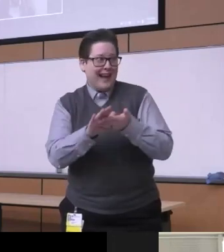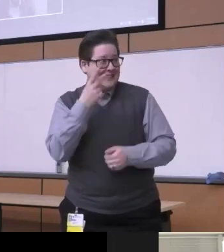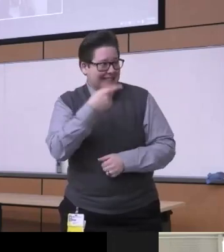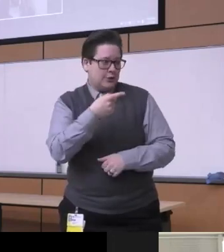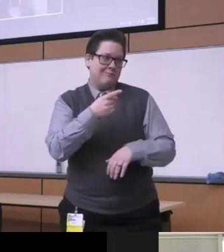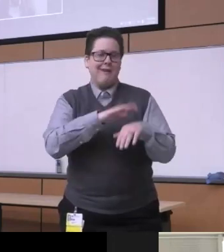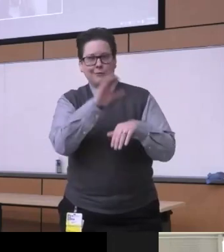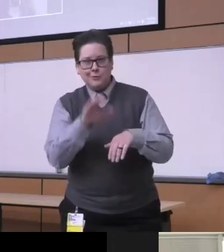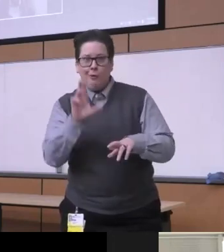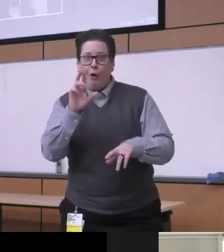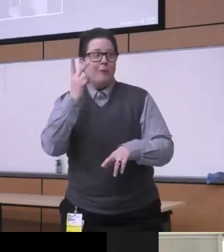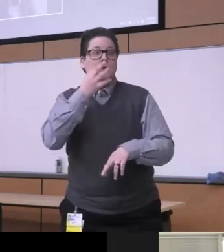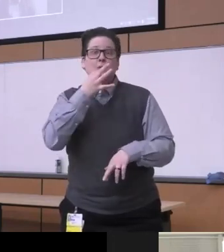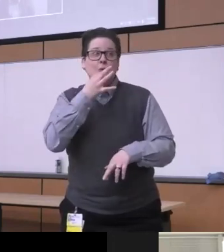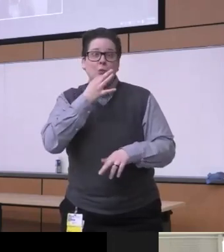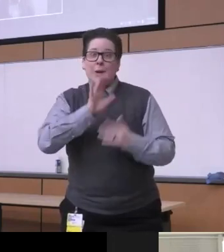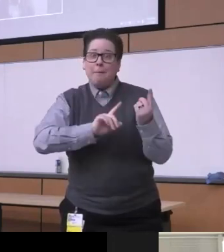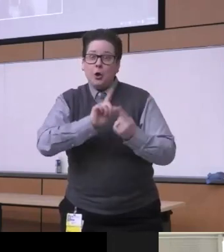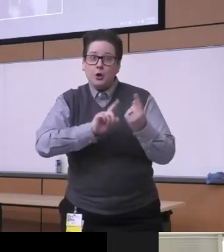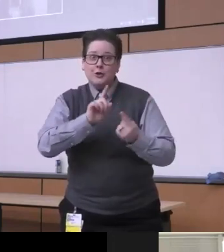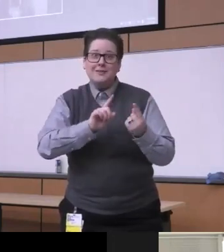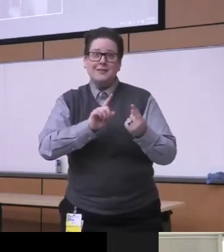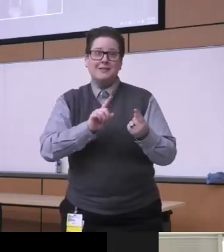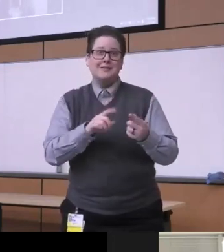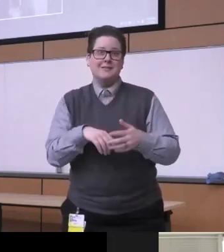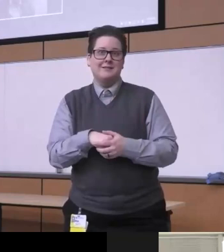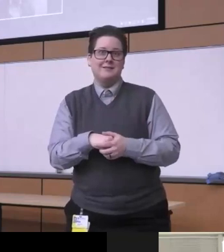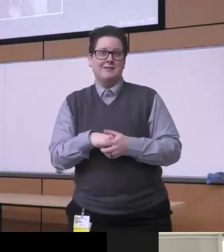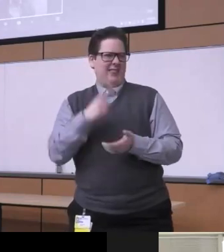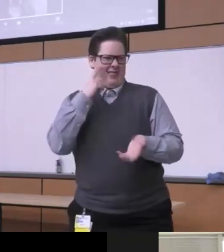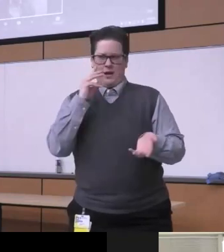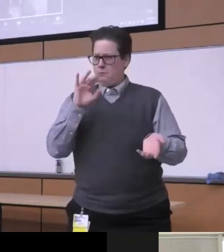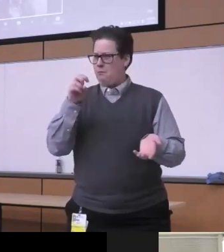and hope to see you soon uh you know in Rochester or even here in in Pittsburgh